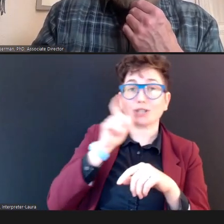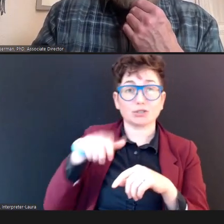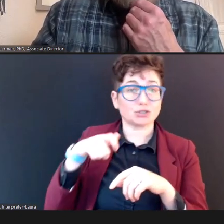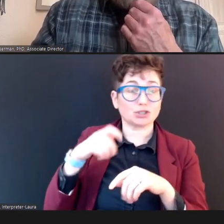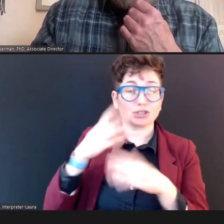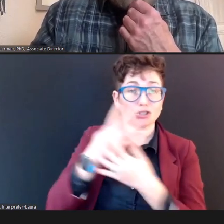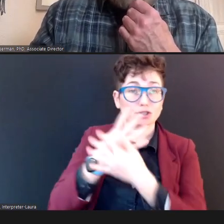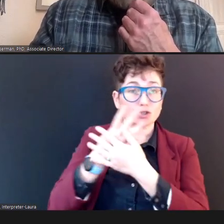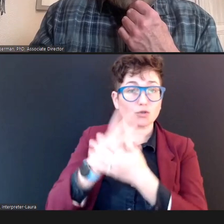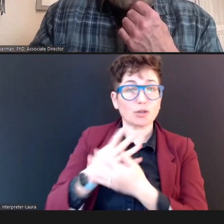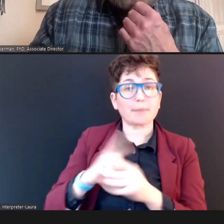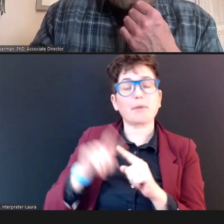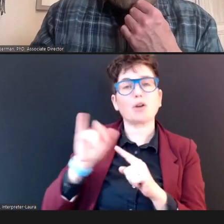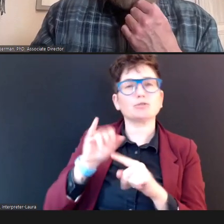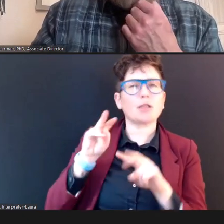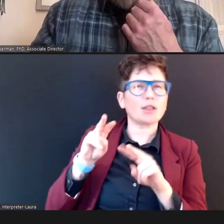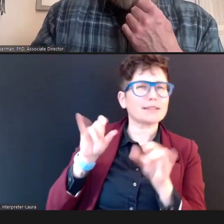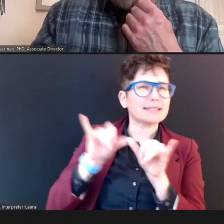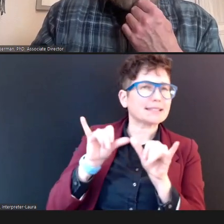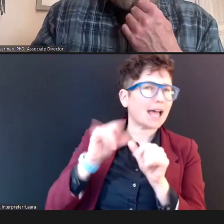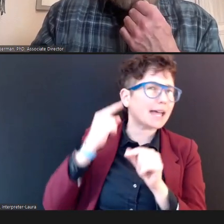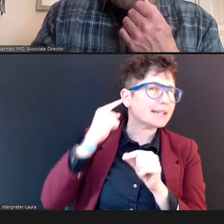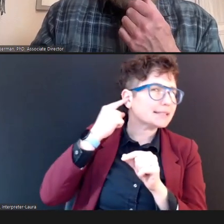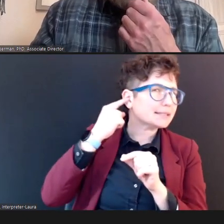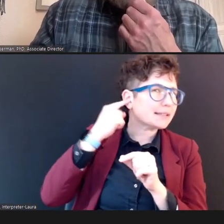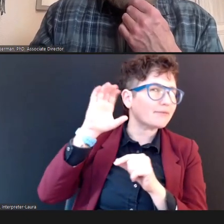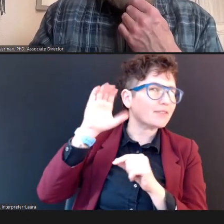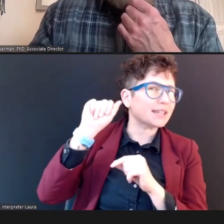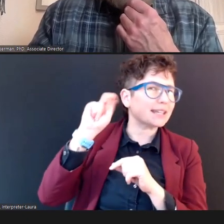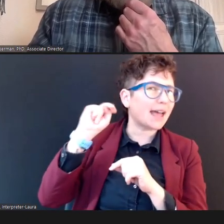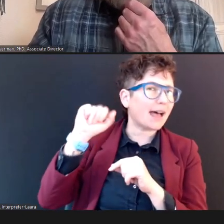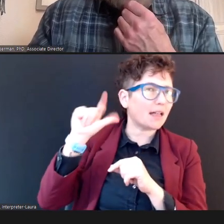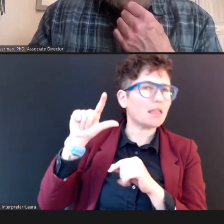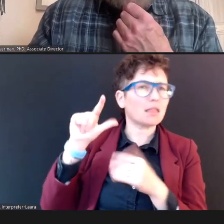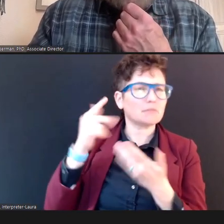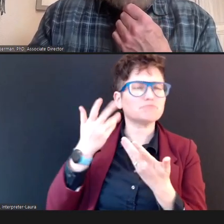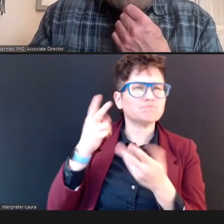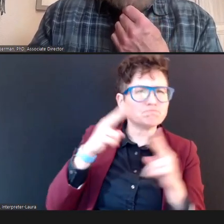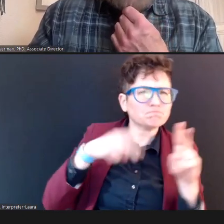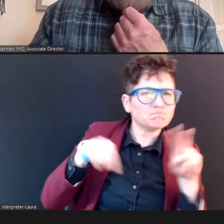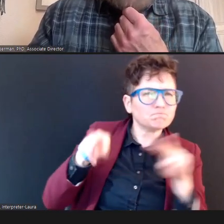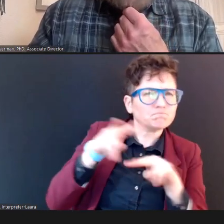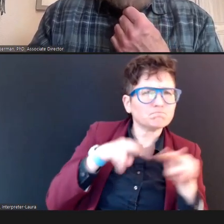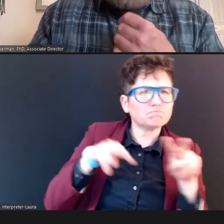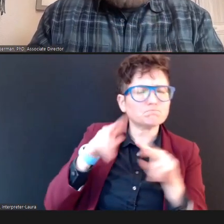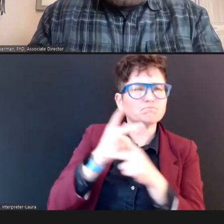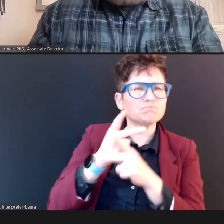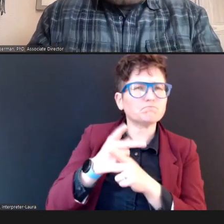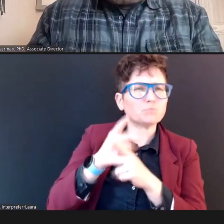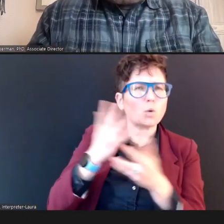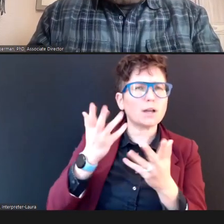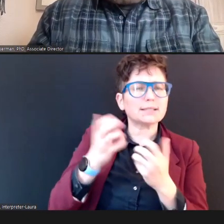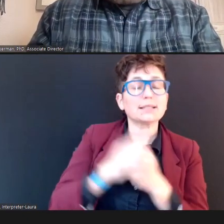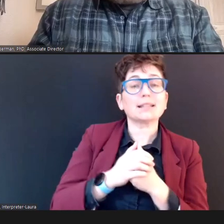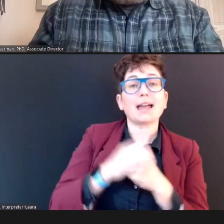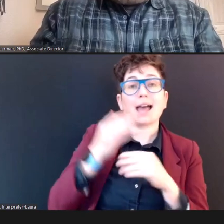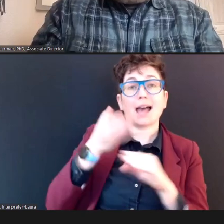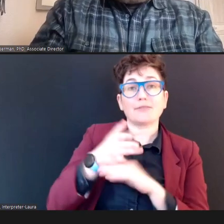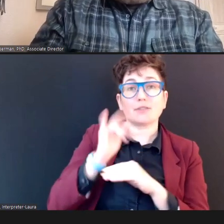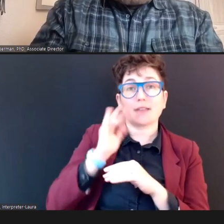ear canal; and, so I want to take a good look there. And then, I want to go to my probe, covers, and try to make a selection